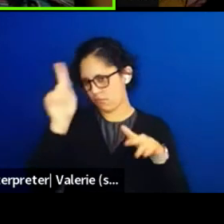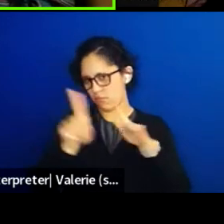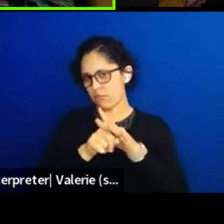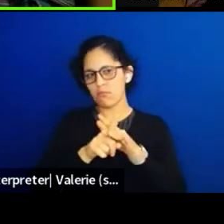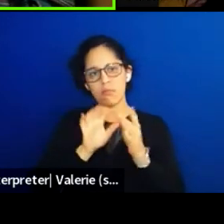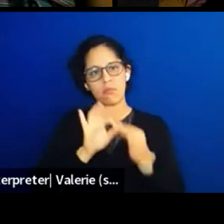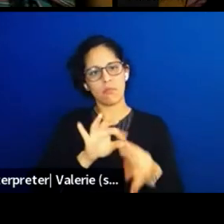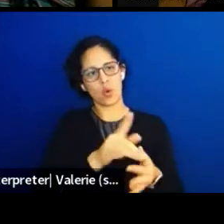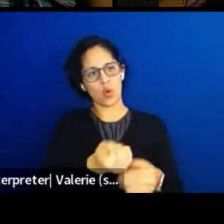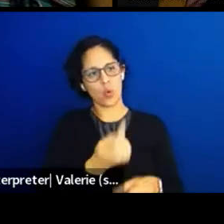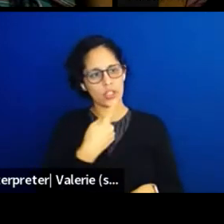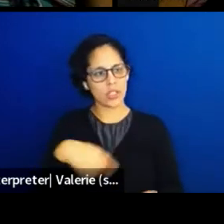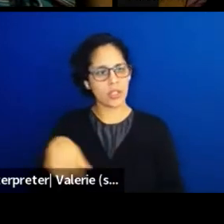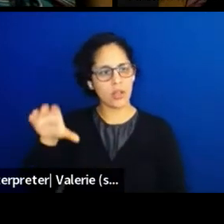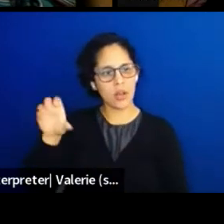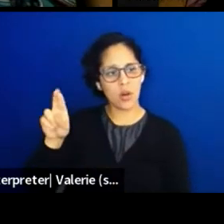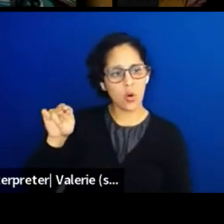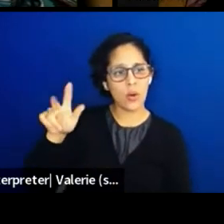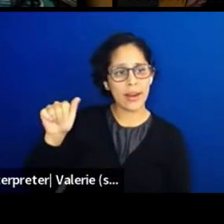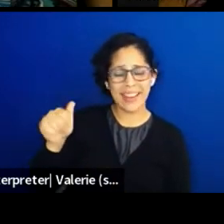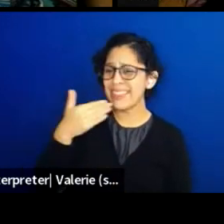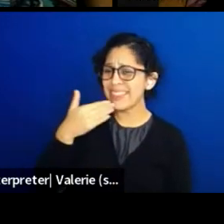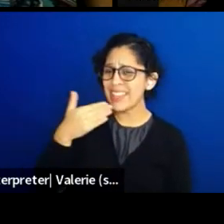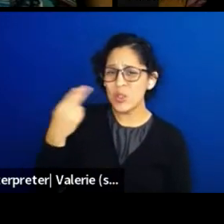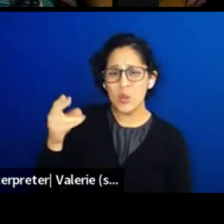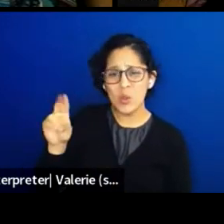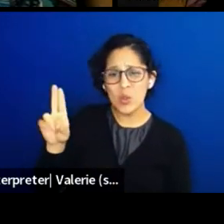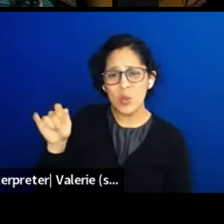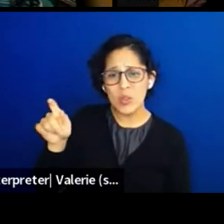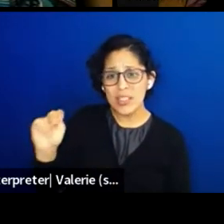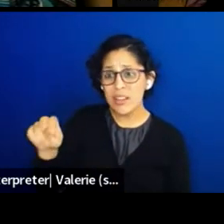Thank you, Houston, does anybody wanna jump in?